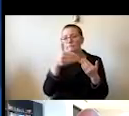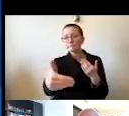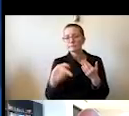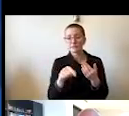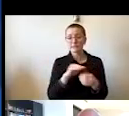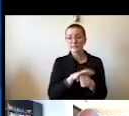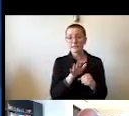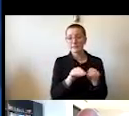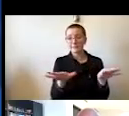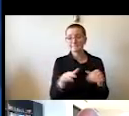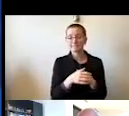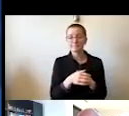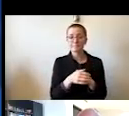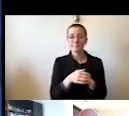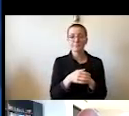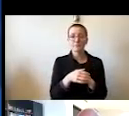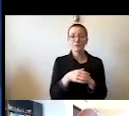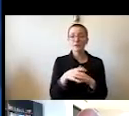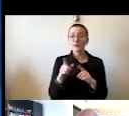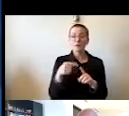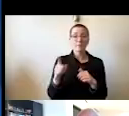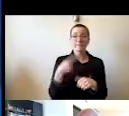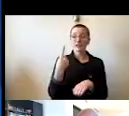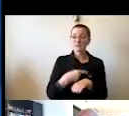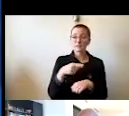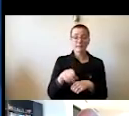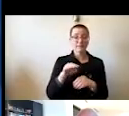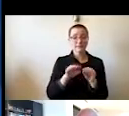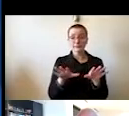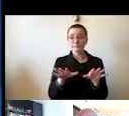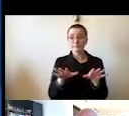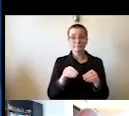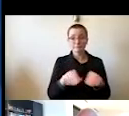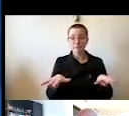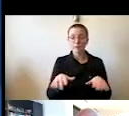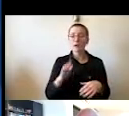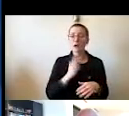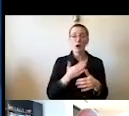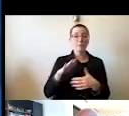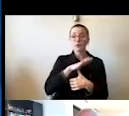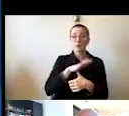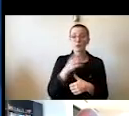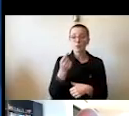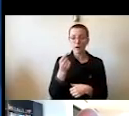From day one of the crisis, our priority has been to maximize the safety of everyone in our community.